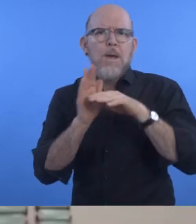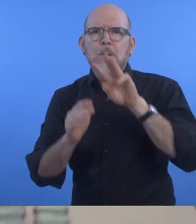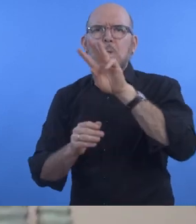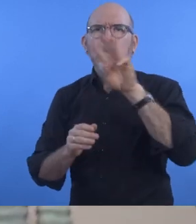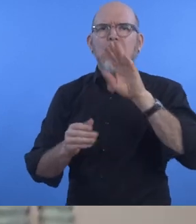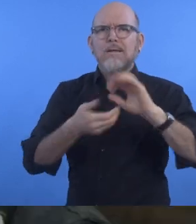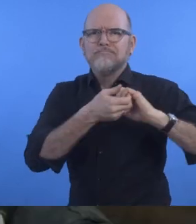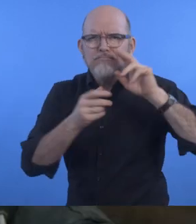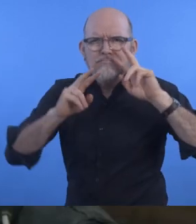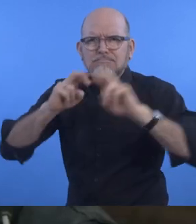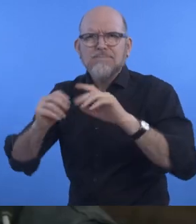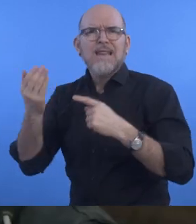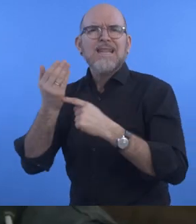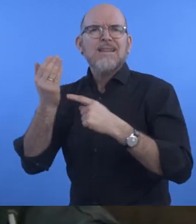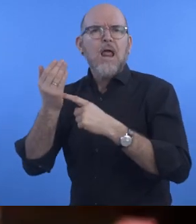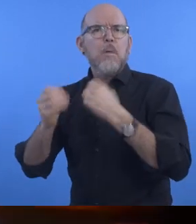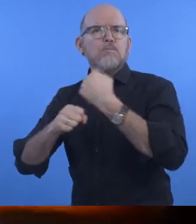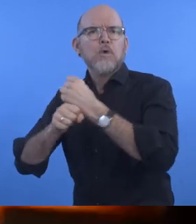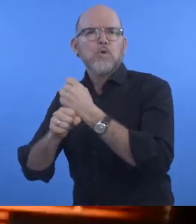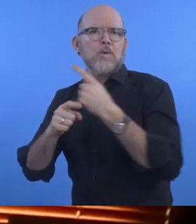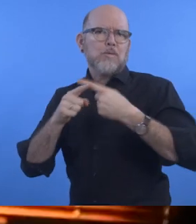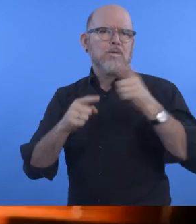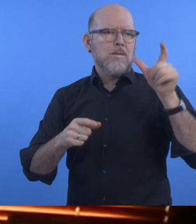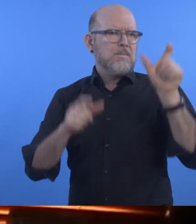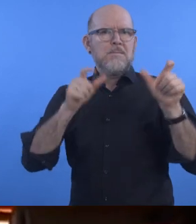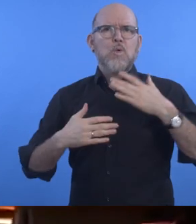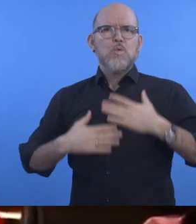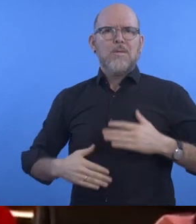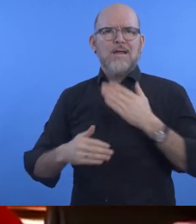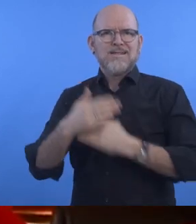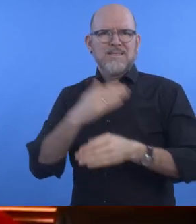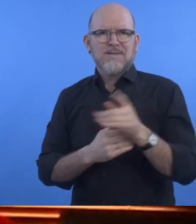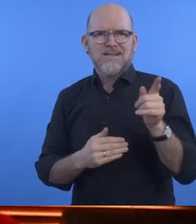and people with disabilities, initiated by the NGO Suarise